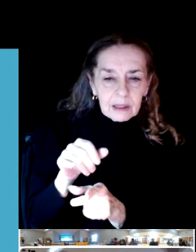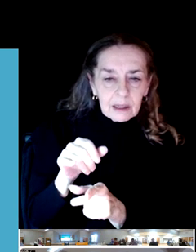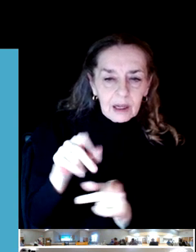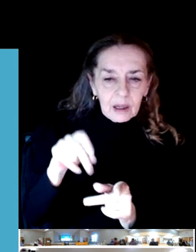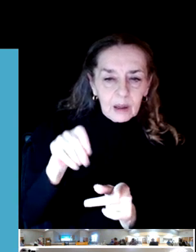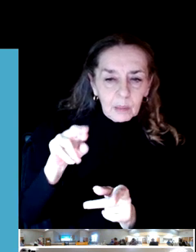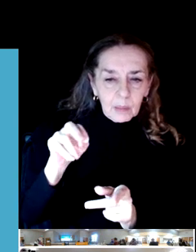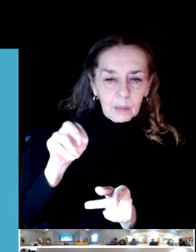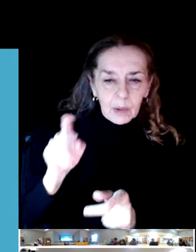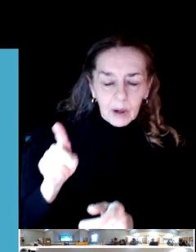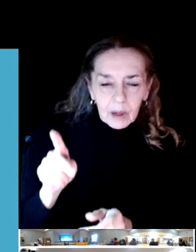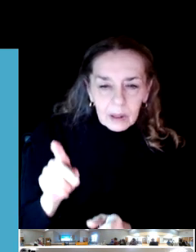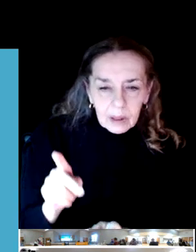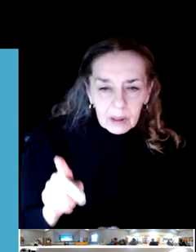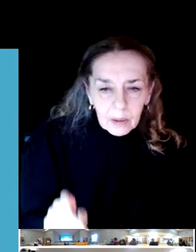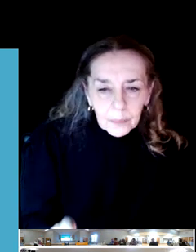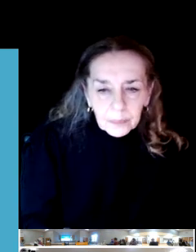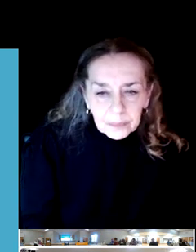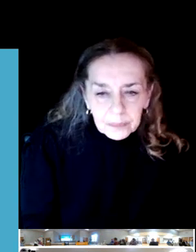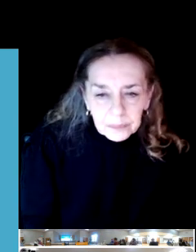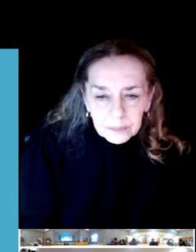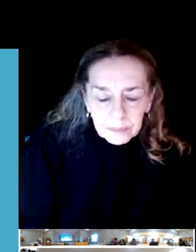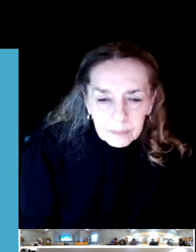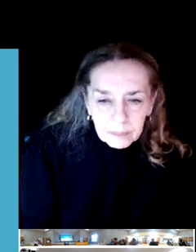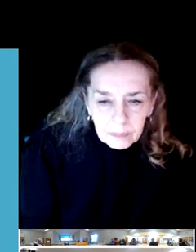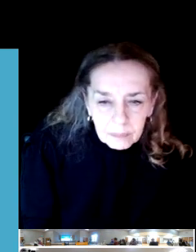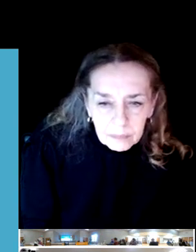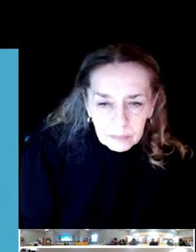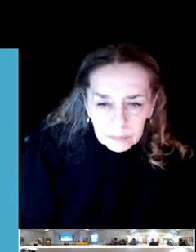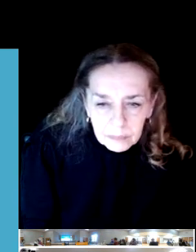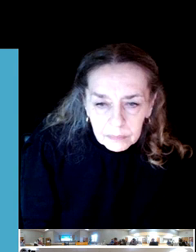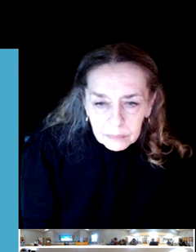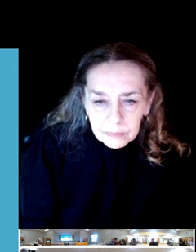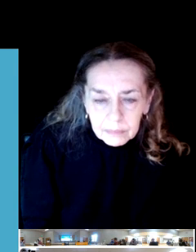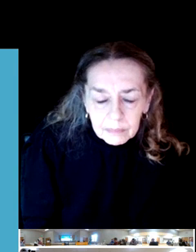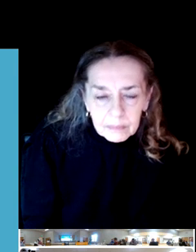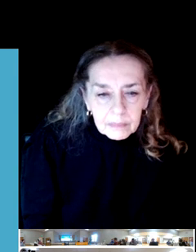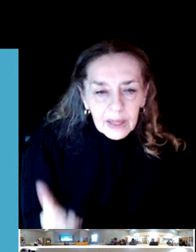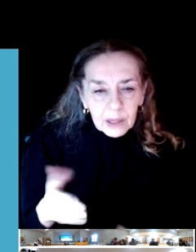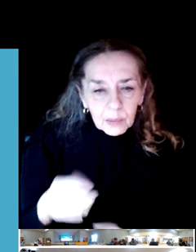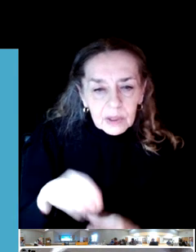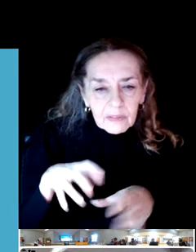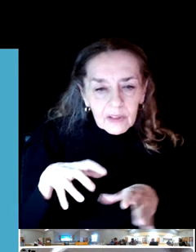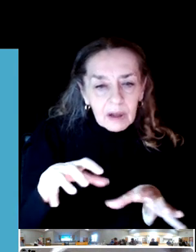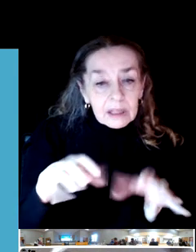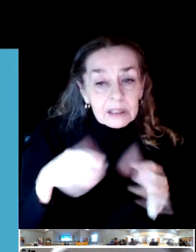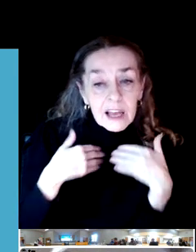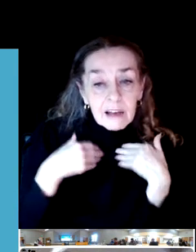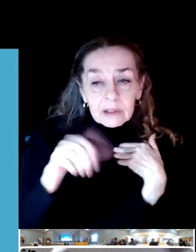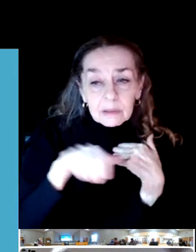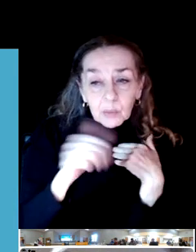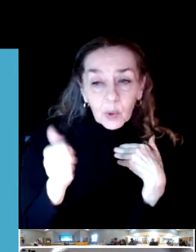Is there anyone in our live audience have any more questions or, excellent, I'm going